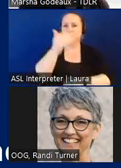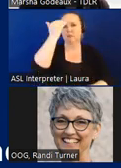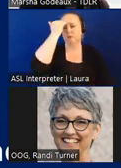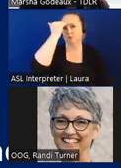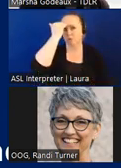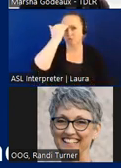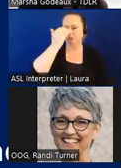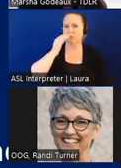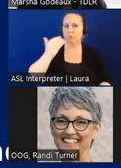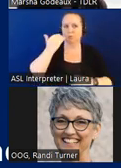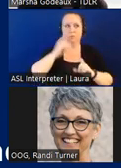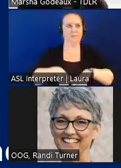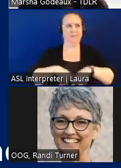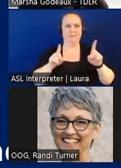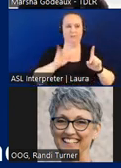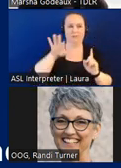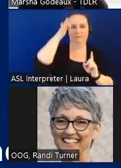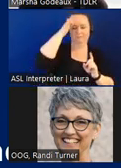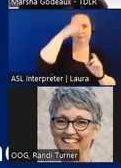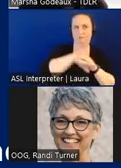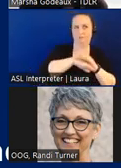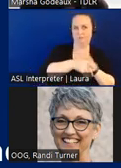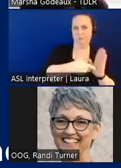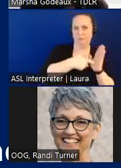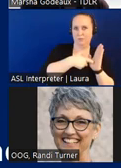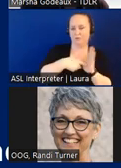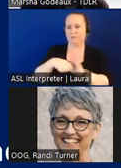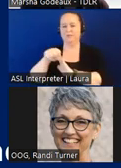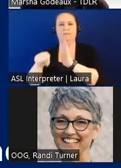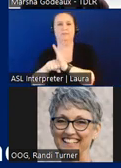the difference between federal accessibility requirements and state accessibility requirements.